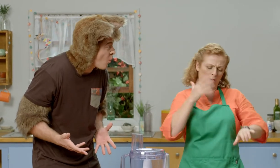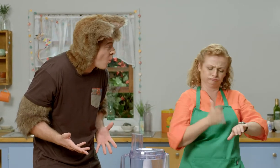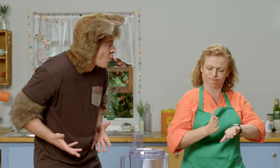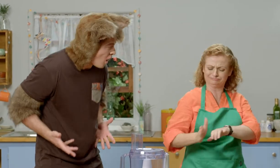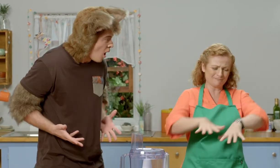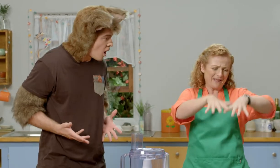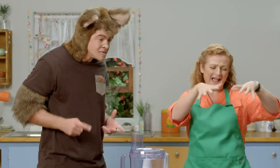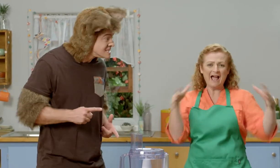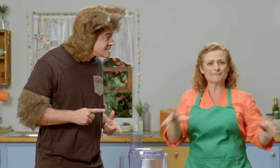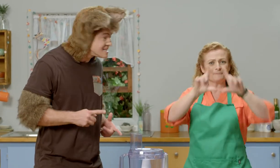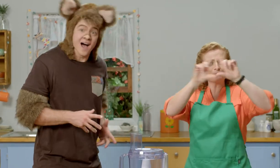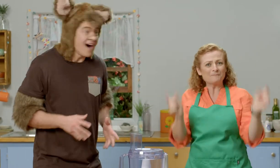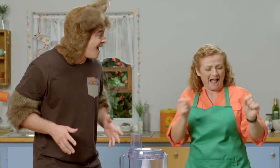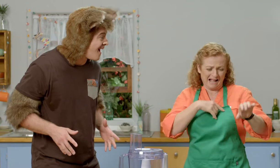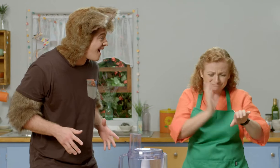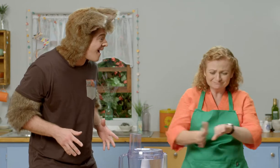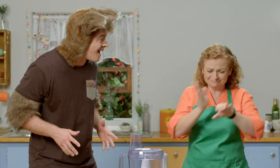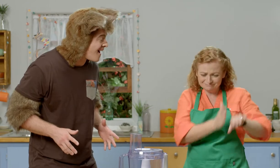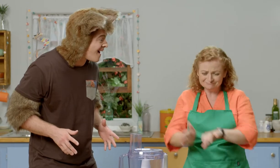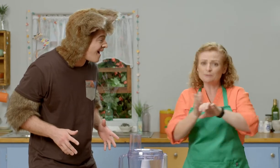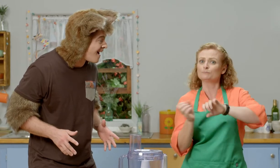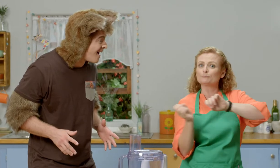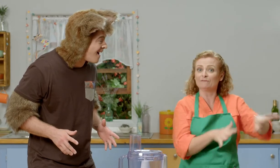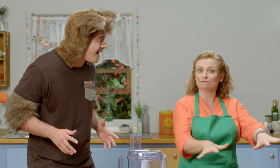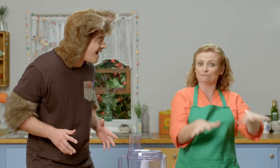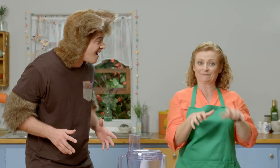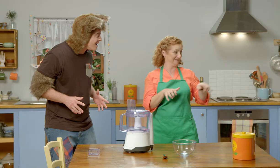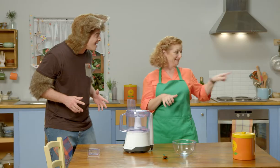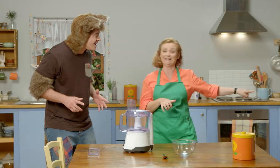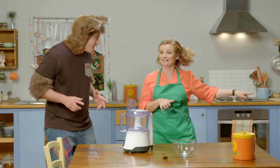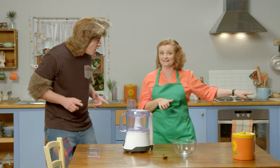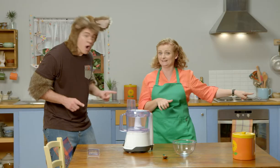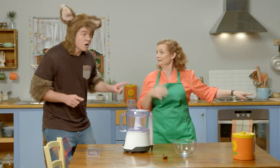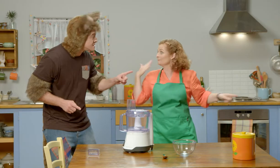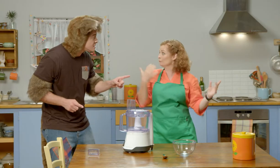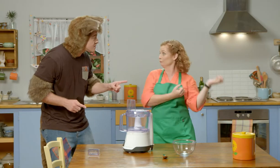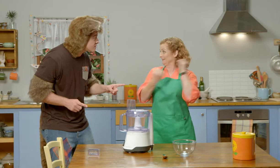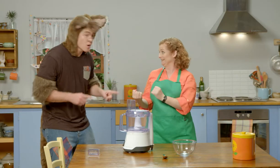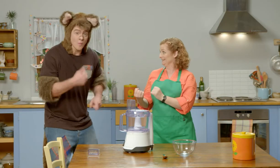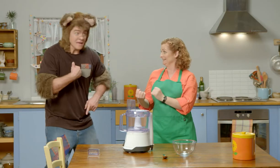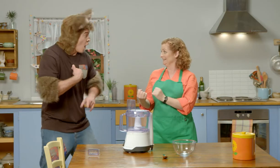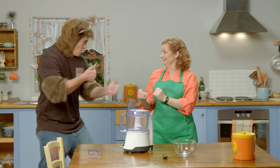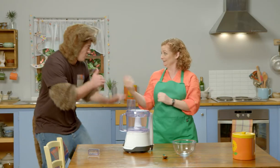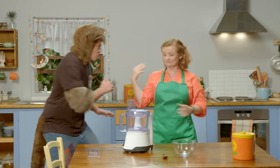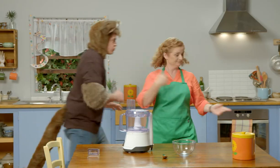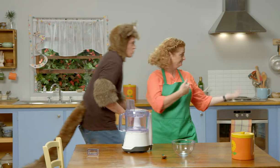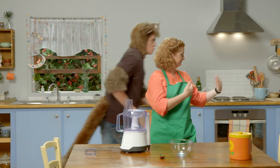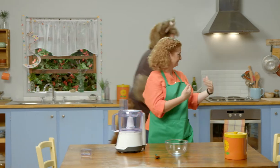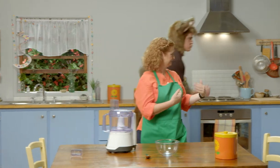I've already chopped up a bunch of bananas and put them in the freezer. Can you get them for me, please? Oh me? Yes okay.